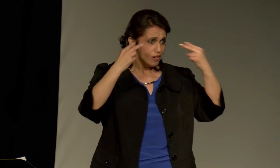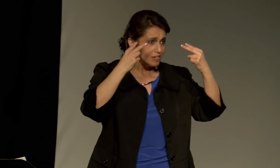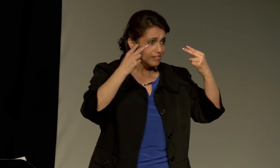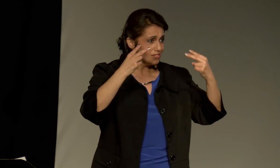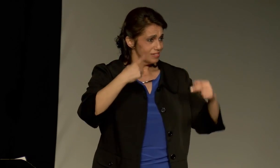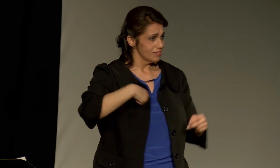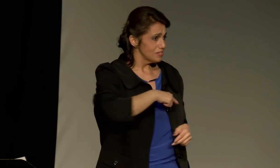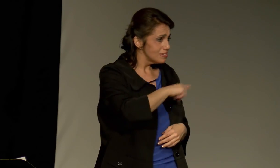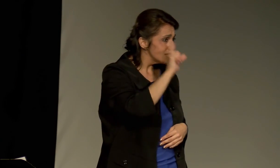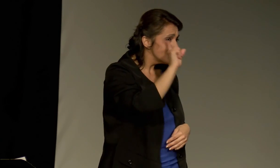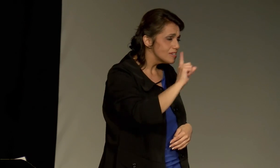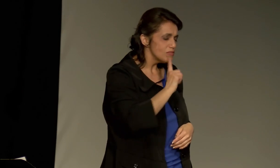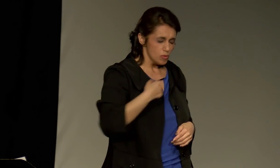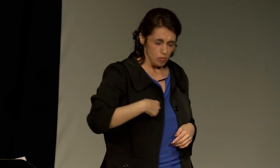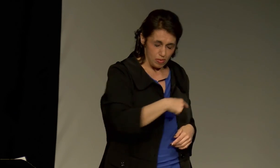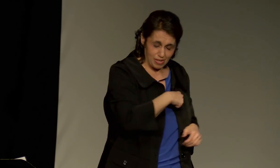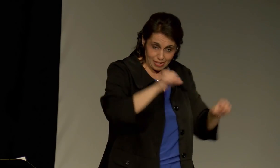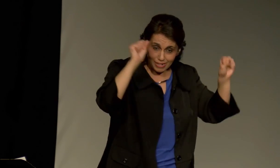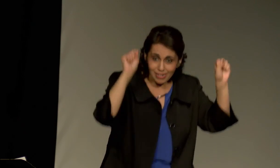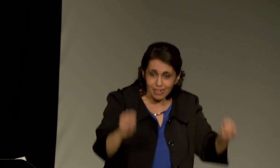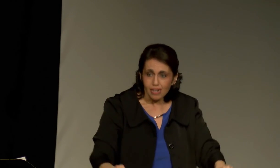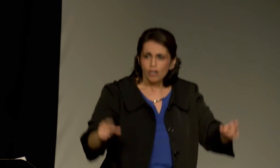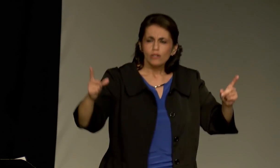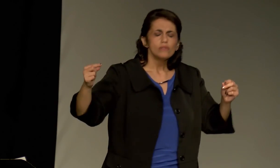They were ready to tell the world. Look at us.